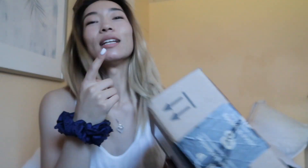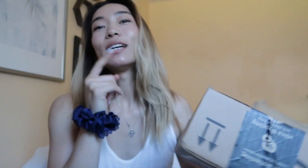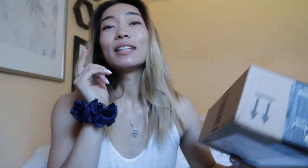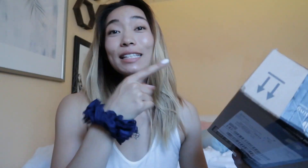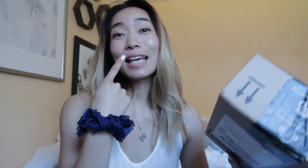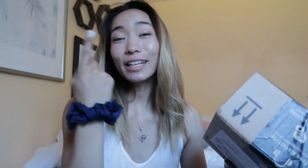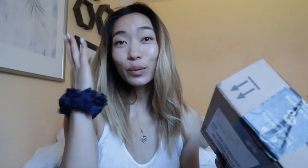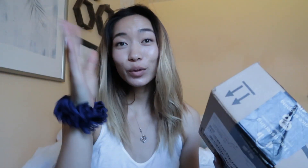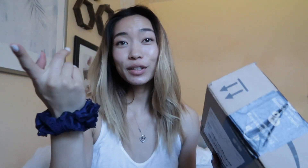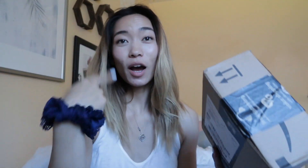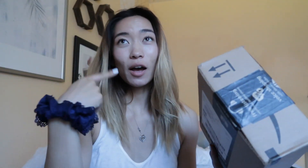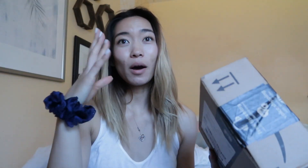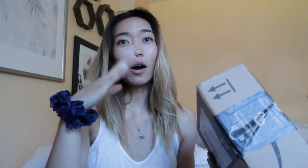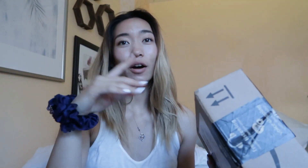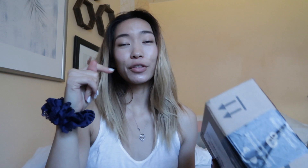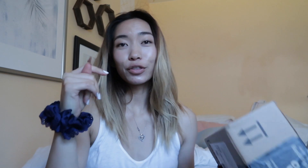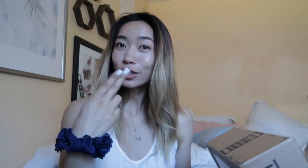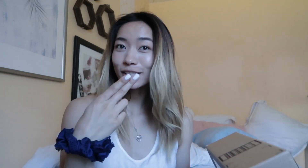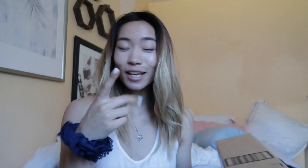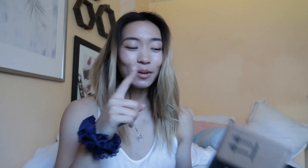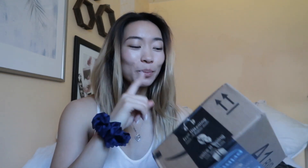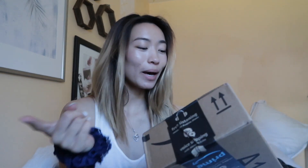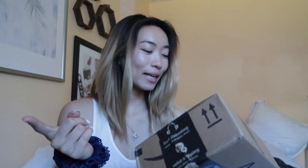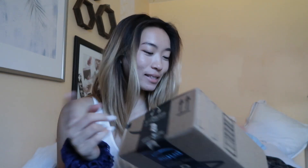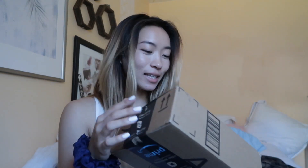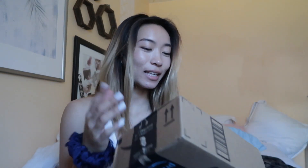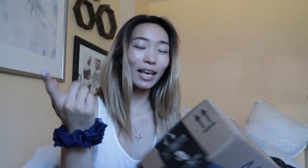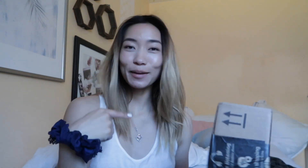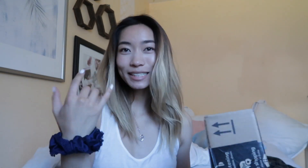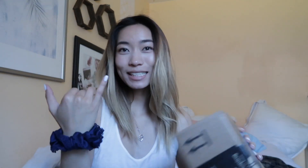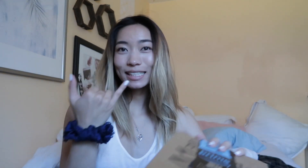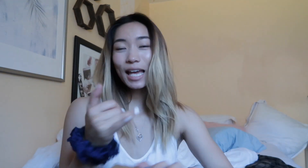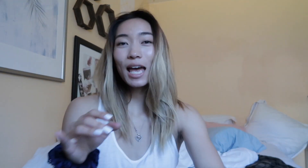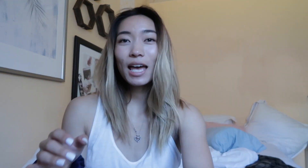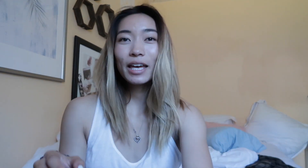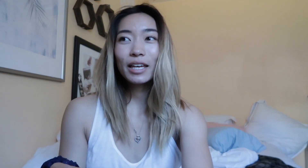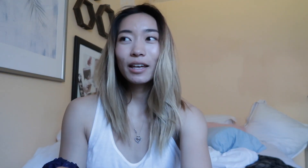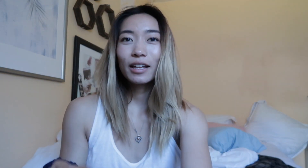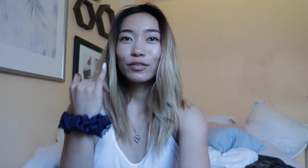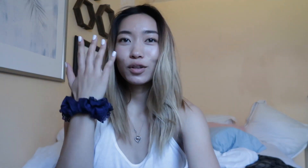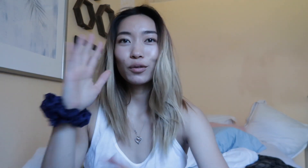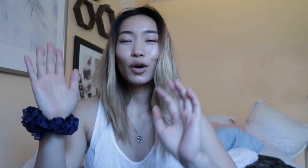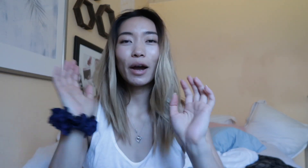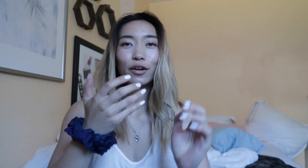they said it would come on Thursday but it came today! if you don't know our